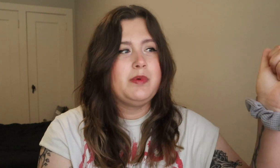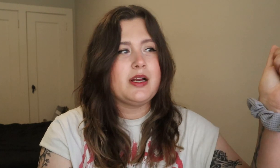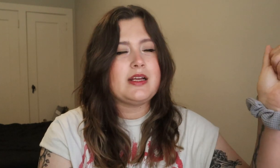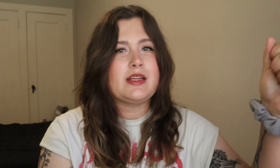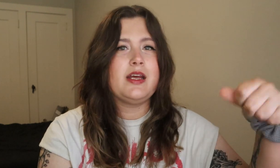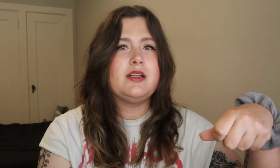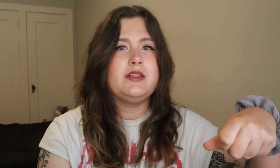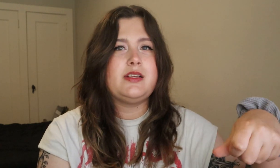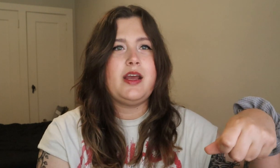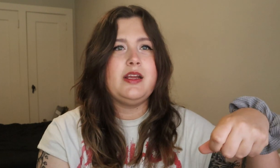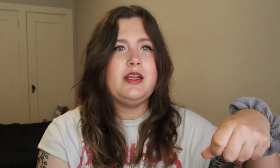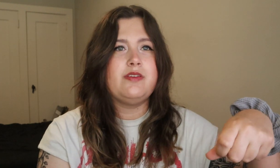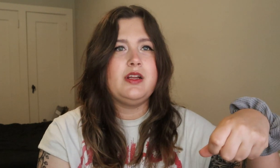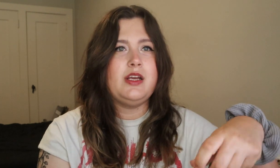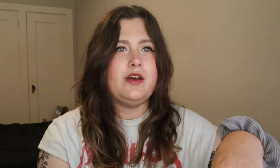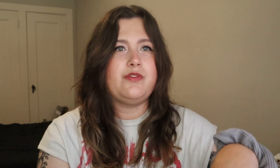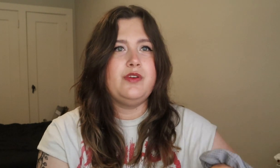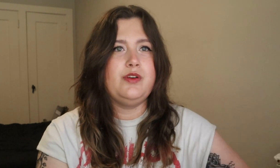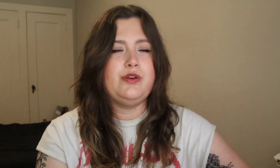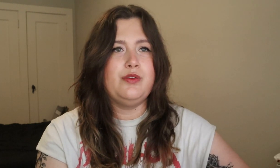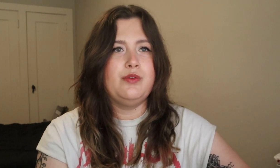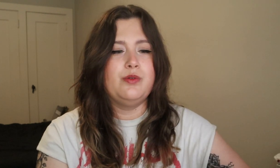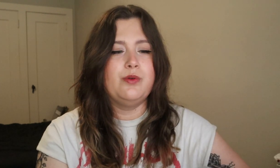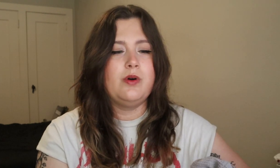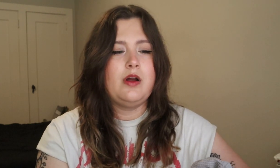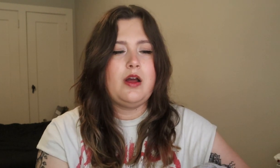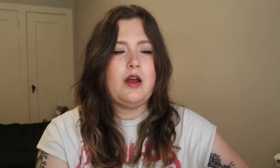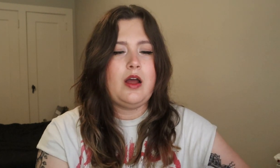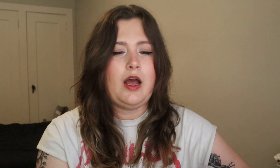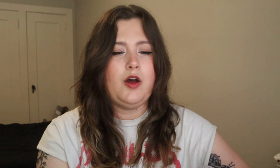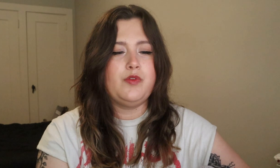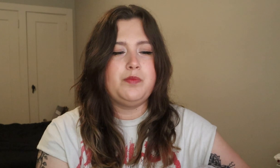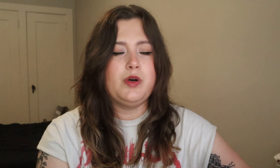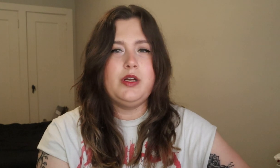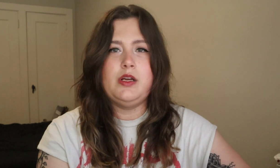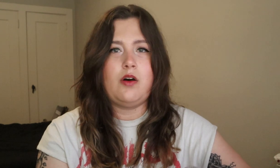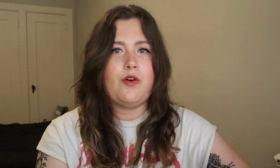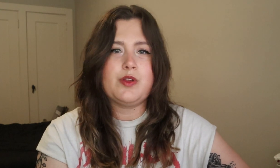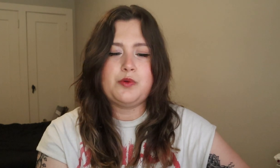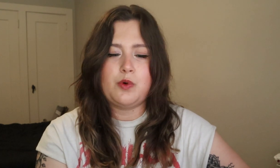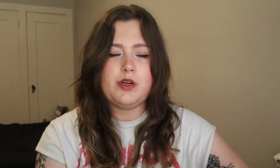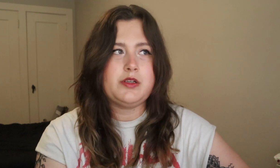Because at the end of the day, even if you have put in all of this work